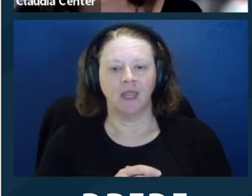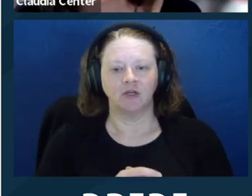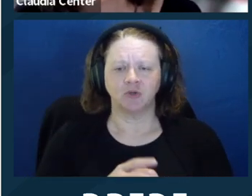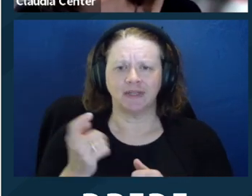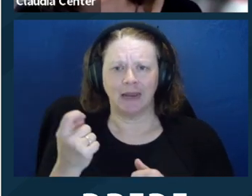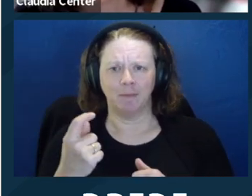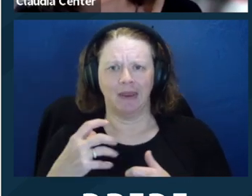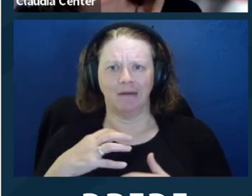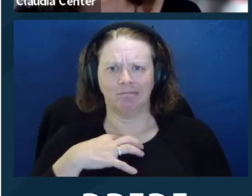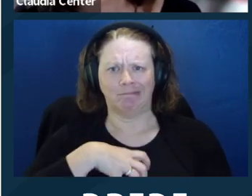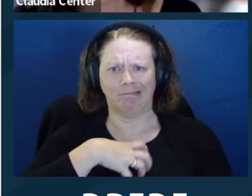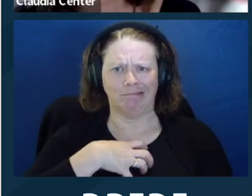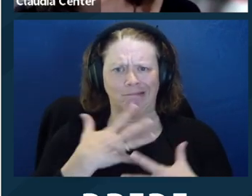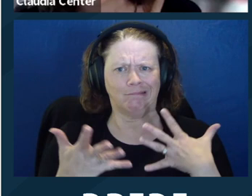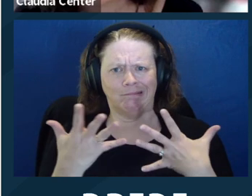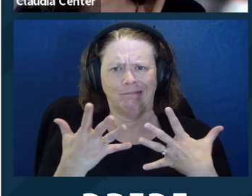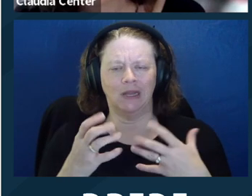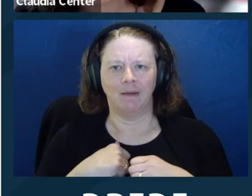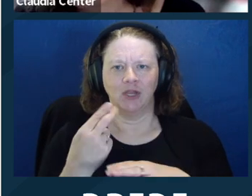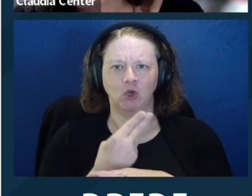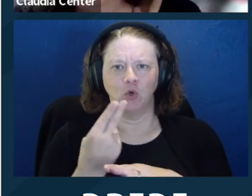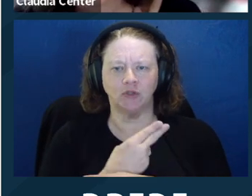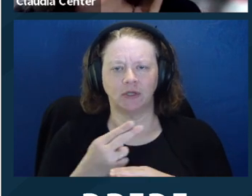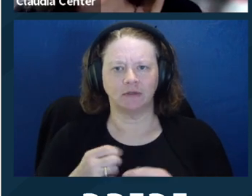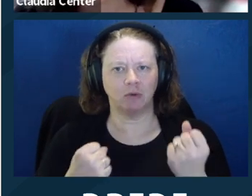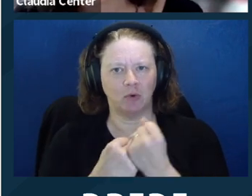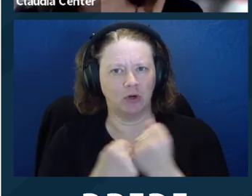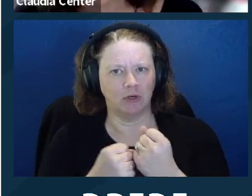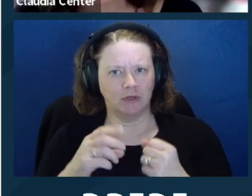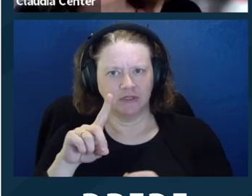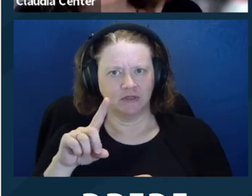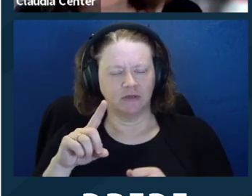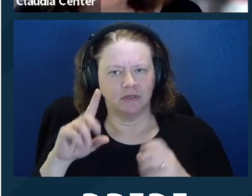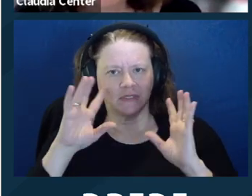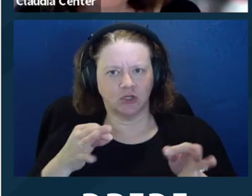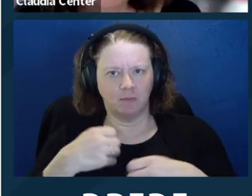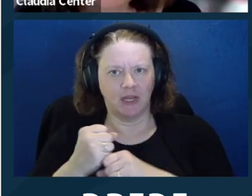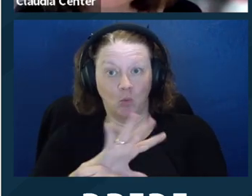in the context of a conservatorship. So it's a little bit, in some ways, counterintuitive